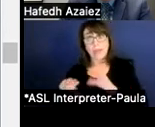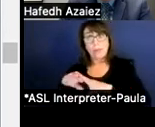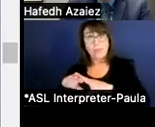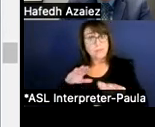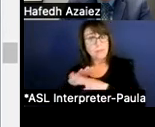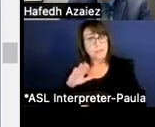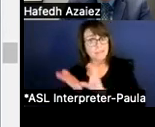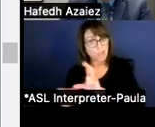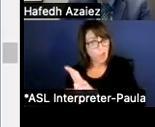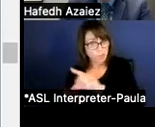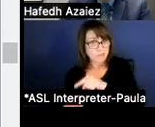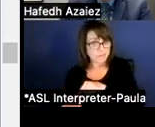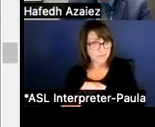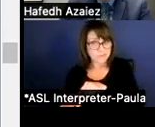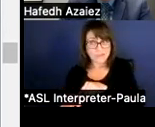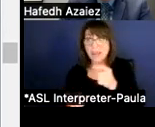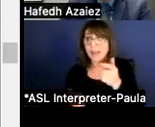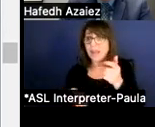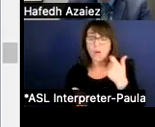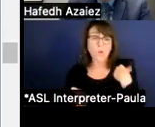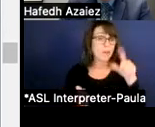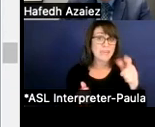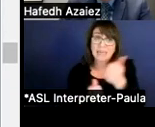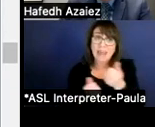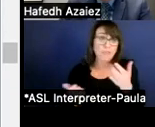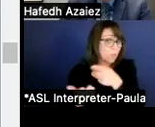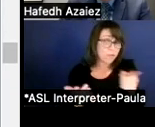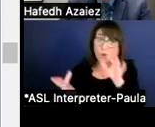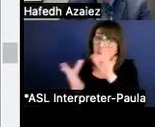We need everyone to contact your legislators